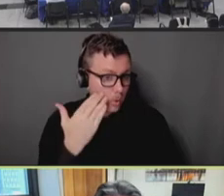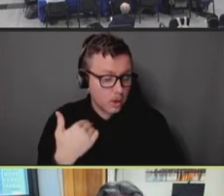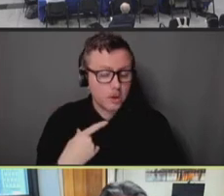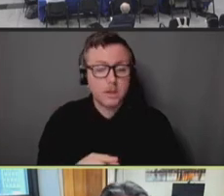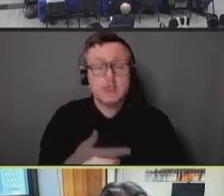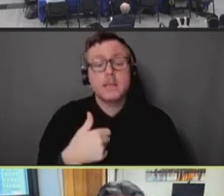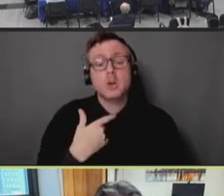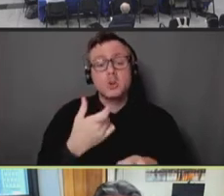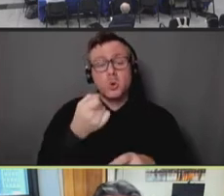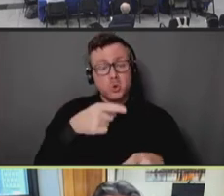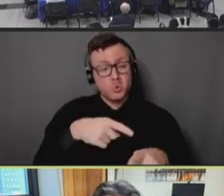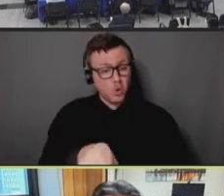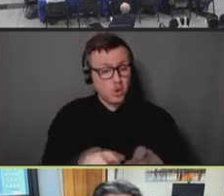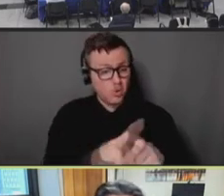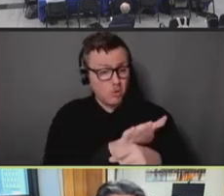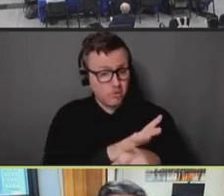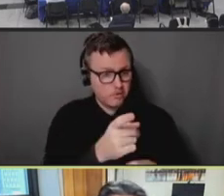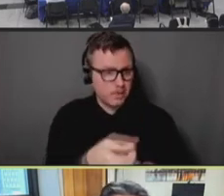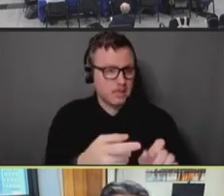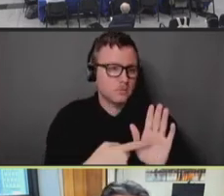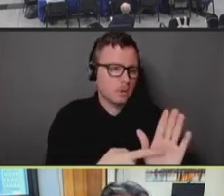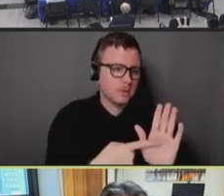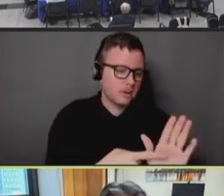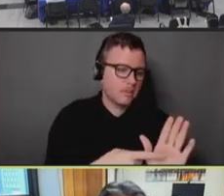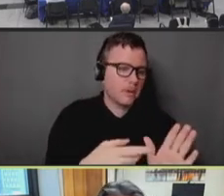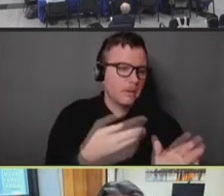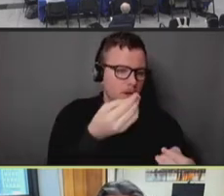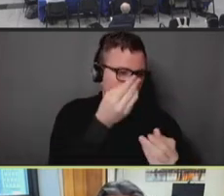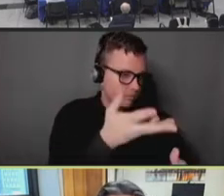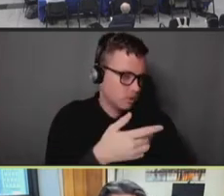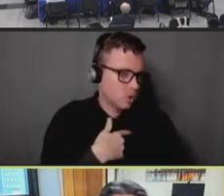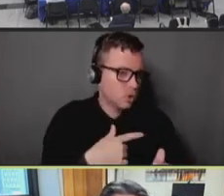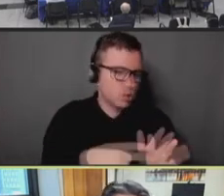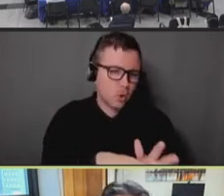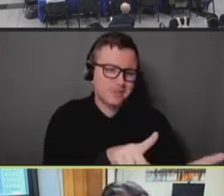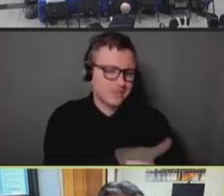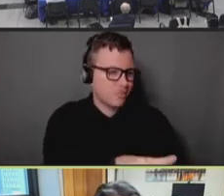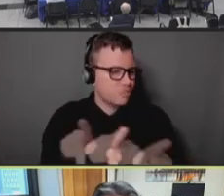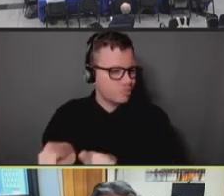these data represent or reflect very much what we saw during COVID. Staten Island has